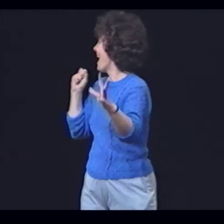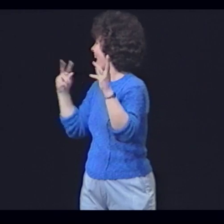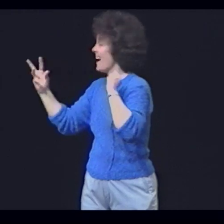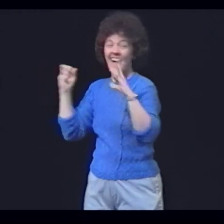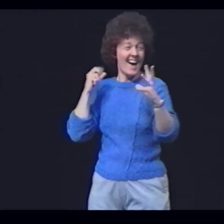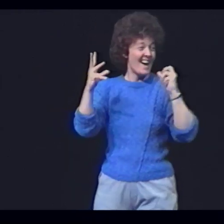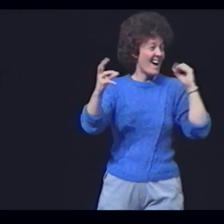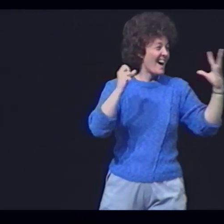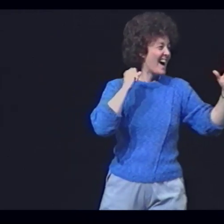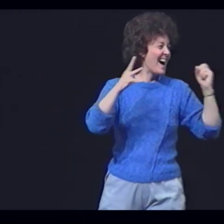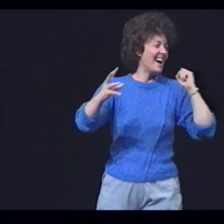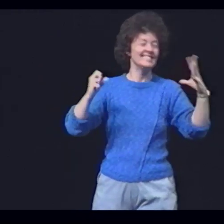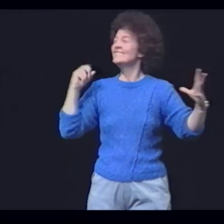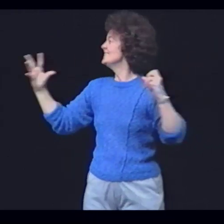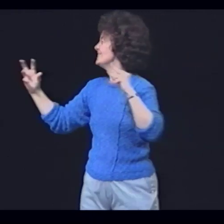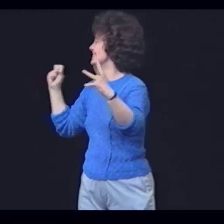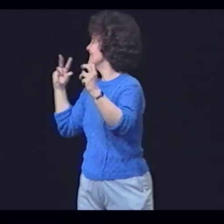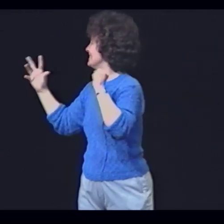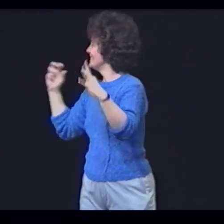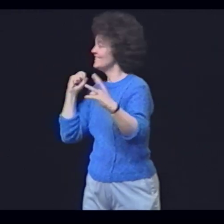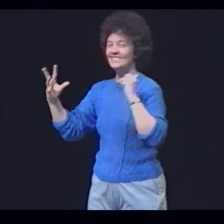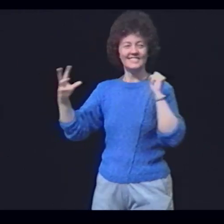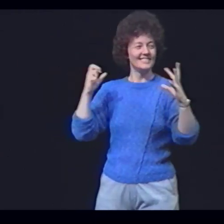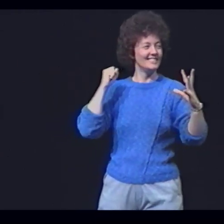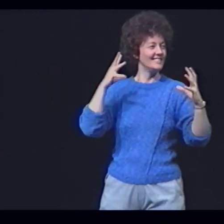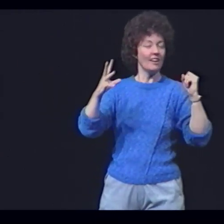And we talked in relief in our freedom of signs